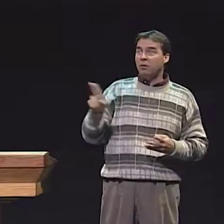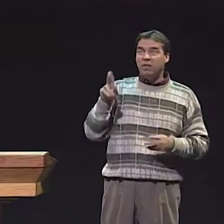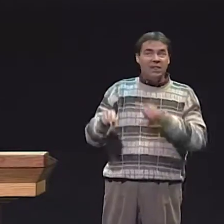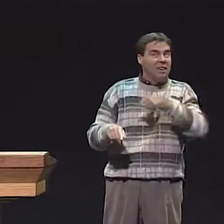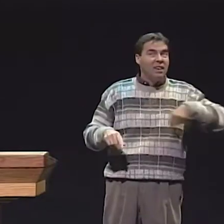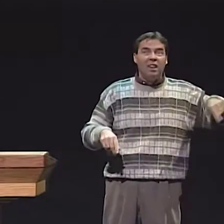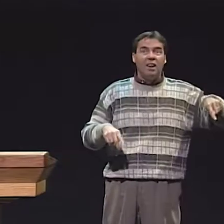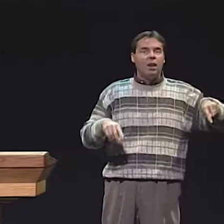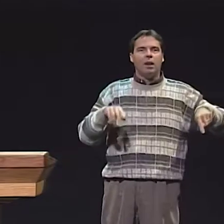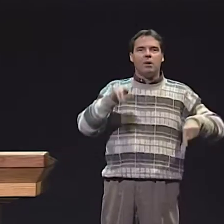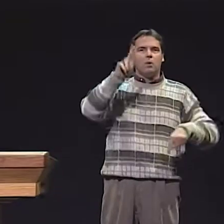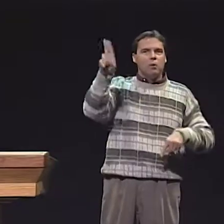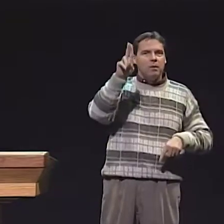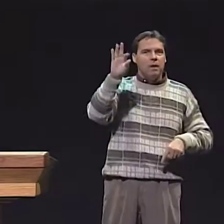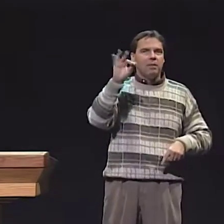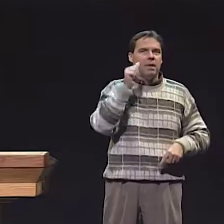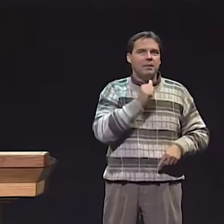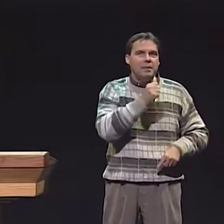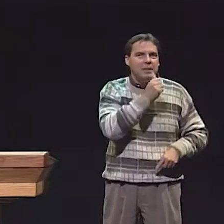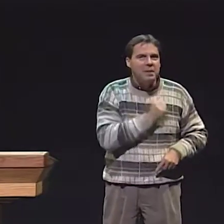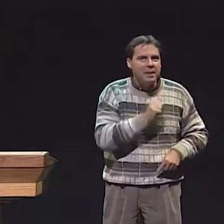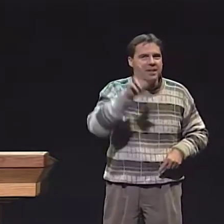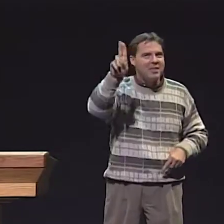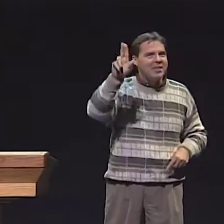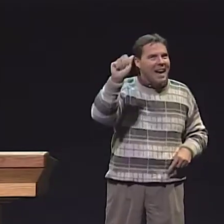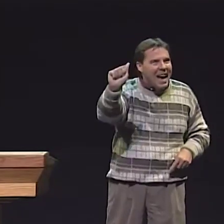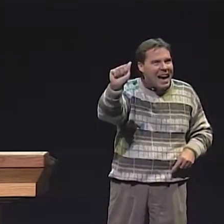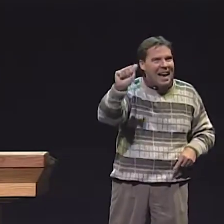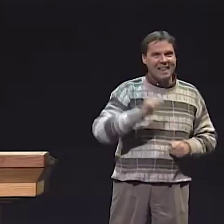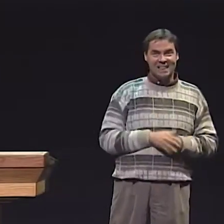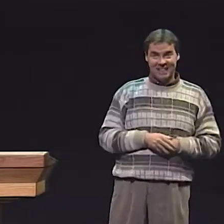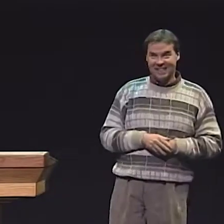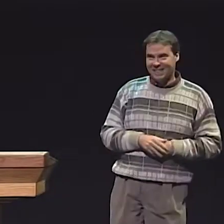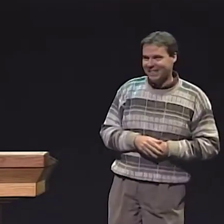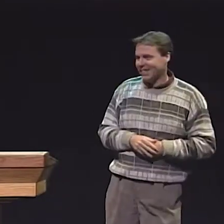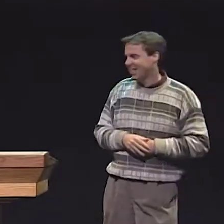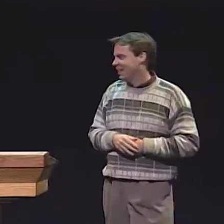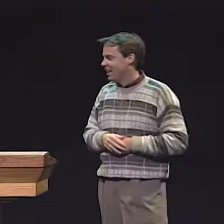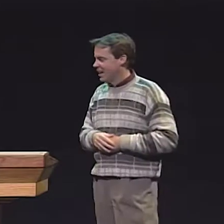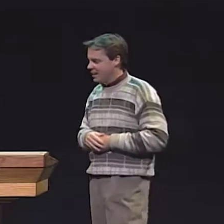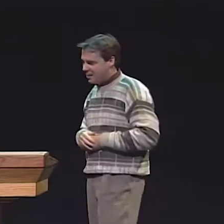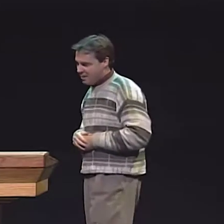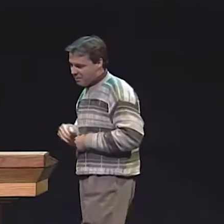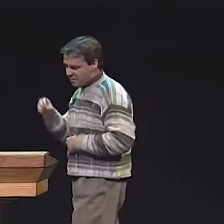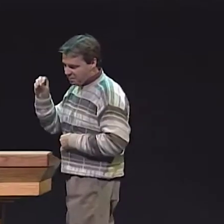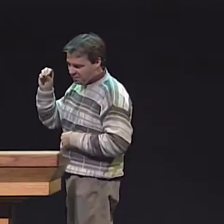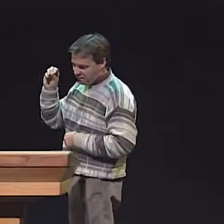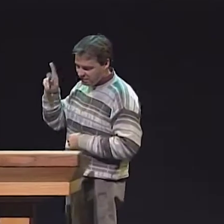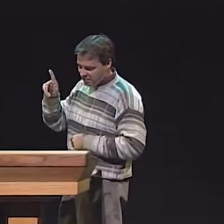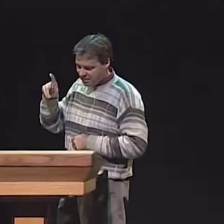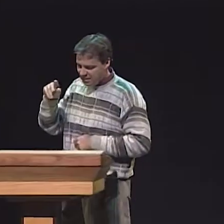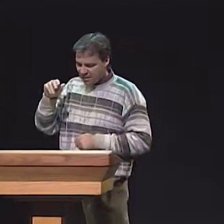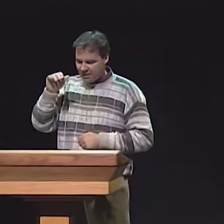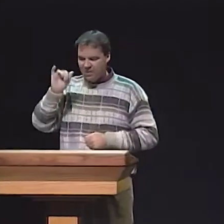THAT'S JENNY SINGLETON. AND ACTUALLY, MY UNIVERSITY ISN'T ARIZONA STATE UNIVERSITY,